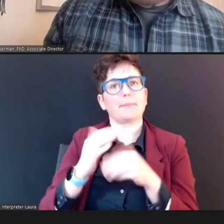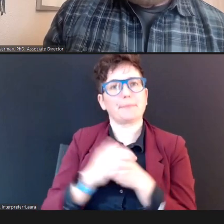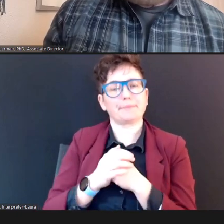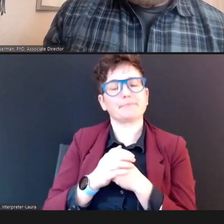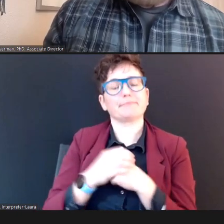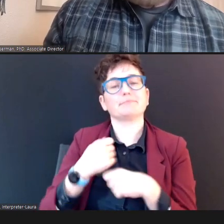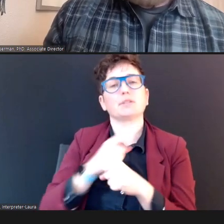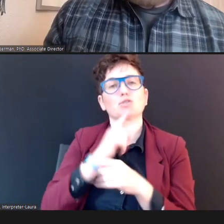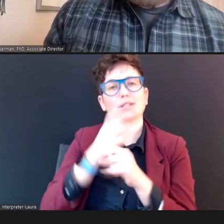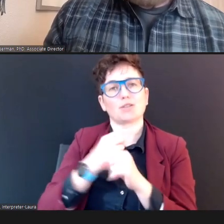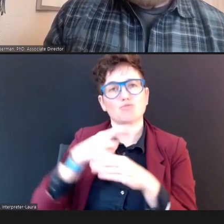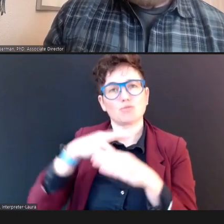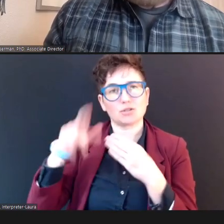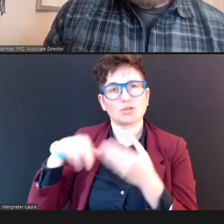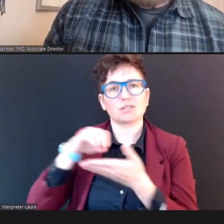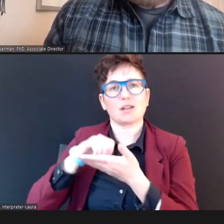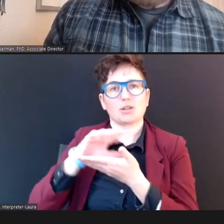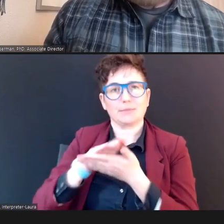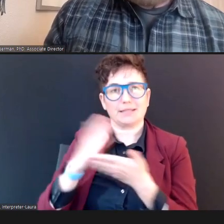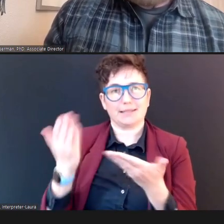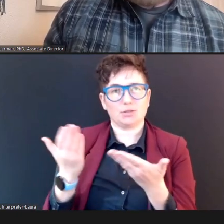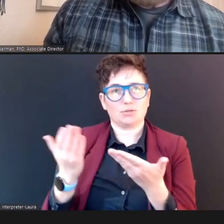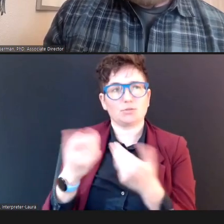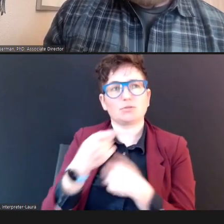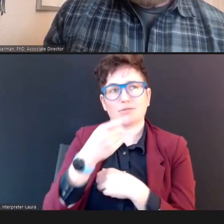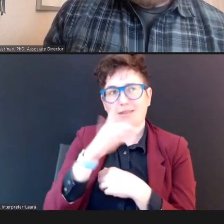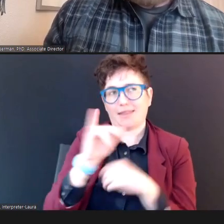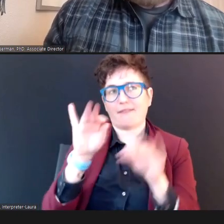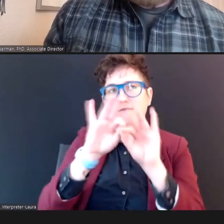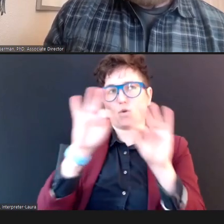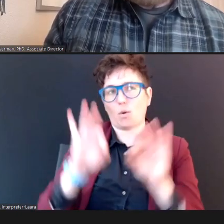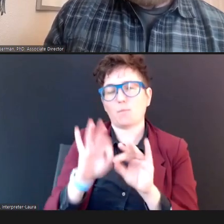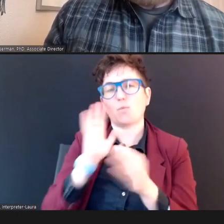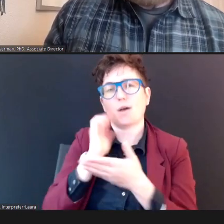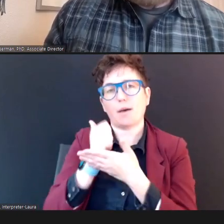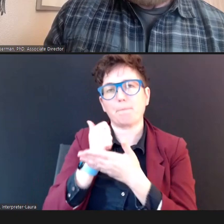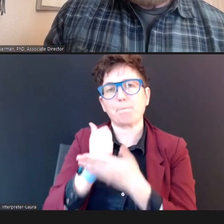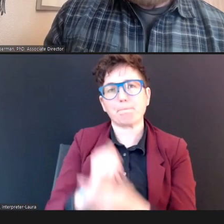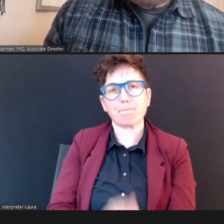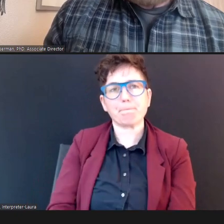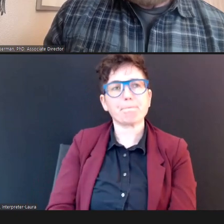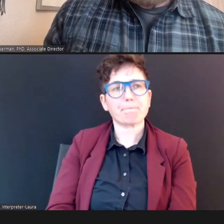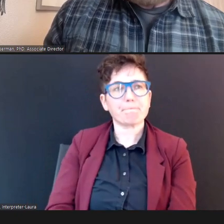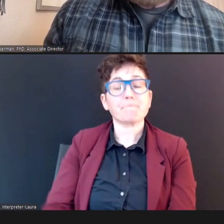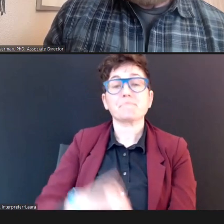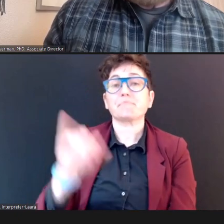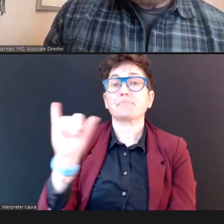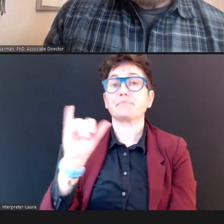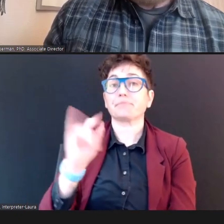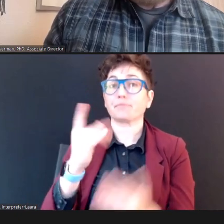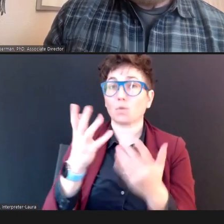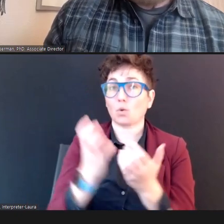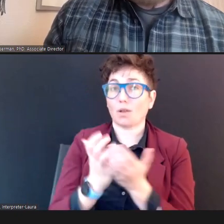here, In this form -- it helps you to do that. You'll also want to collect additional supporting documentation,